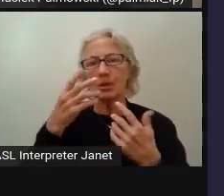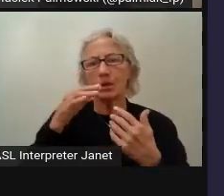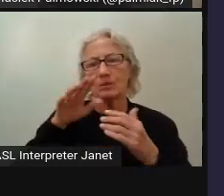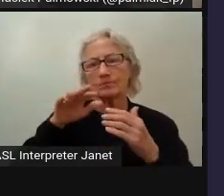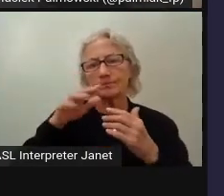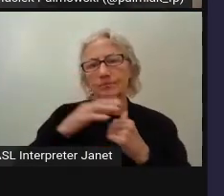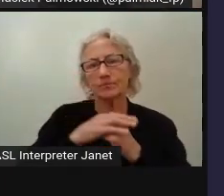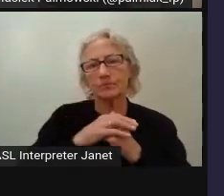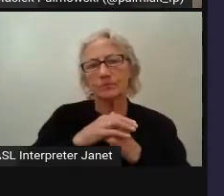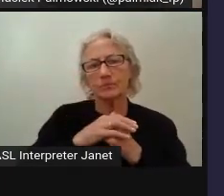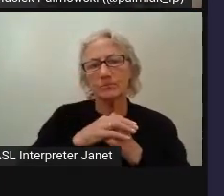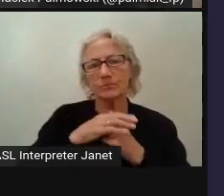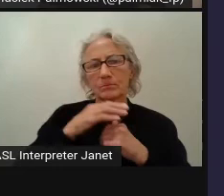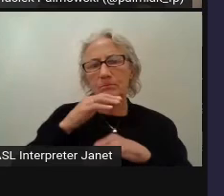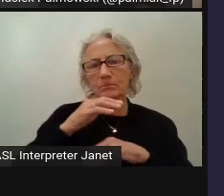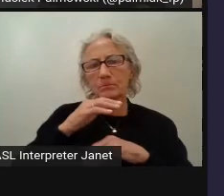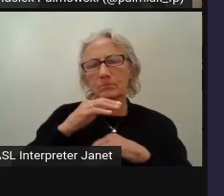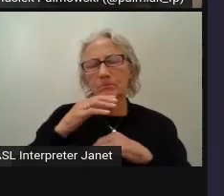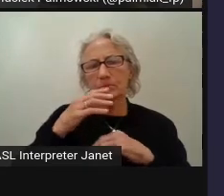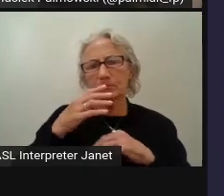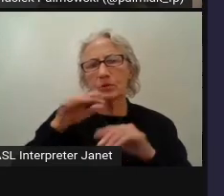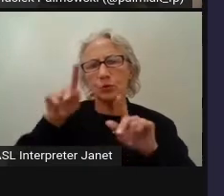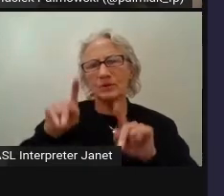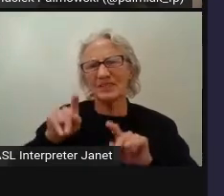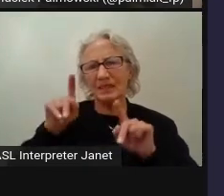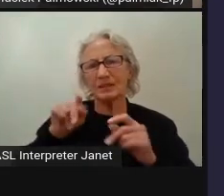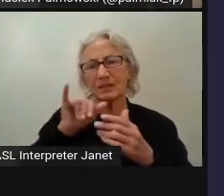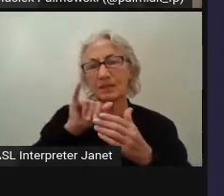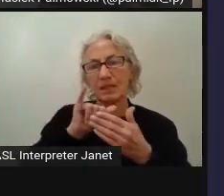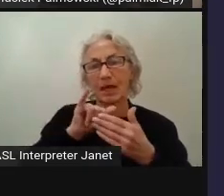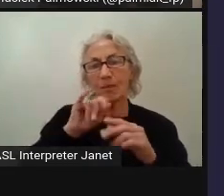but it may produce something called regression.